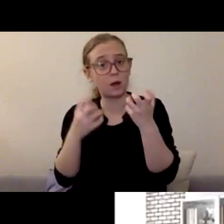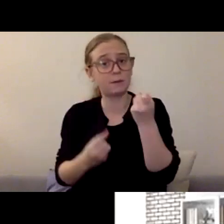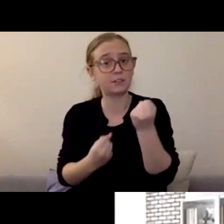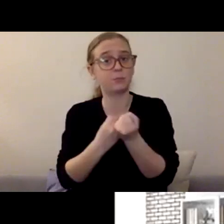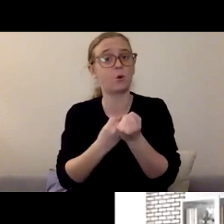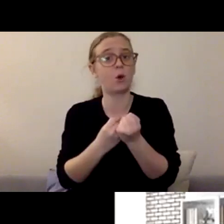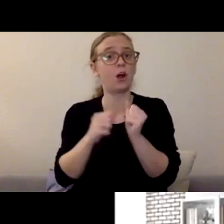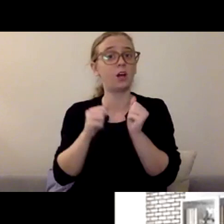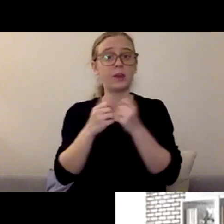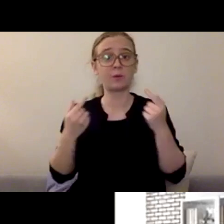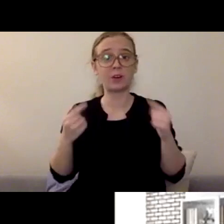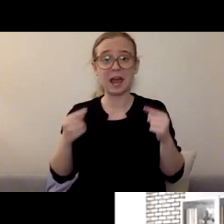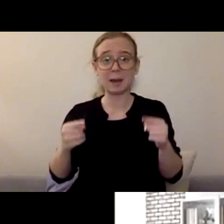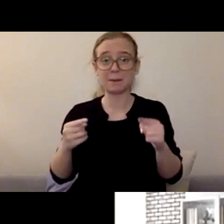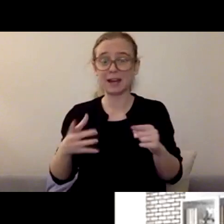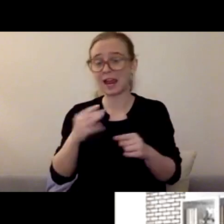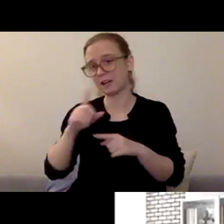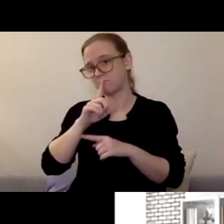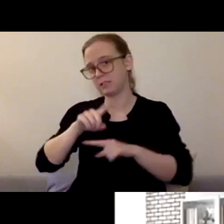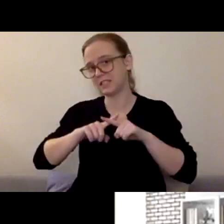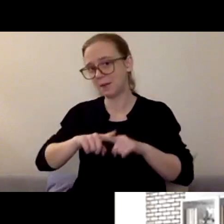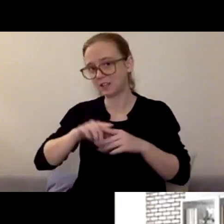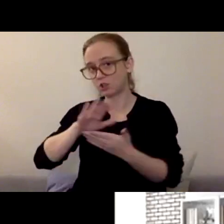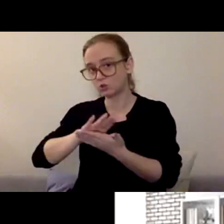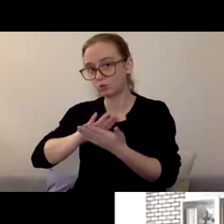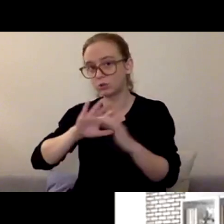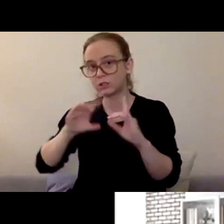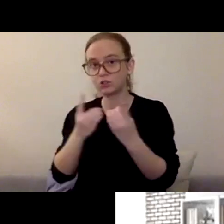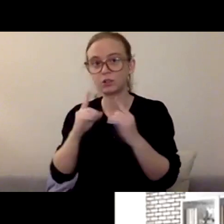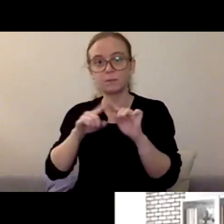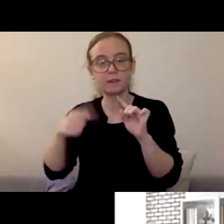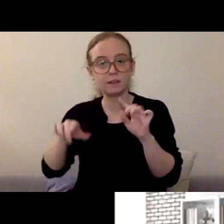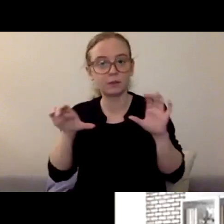they've been doing a pretty good job at getting additional resources for this time.